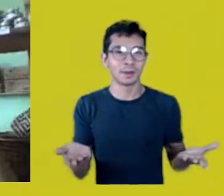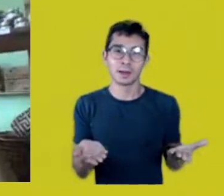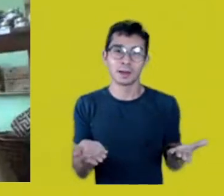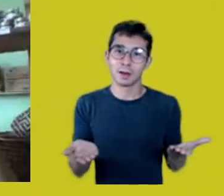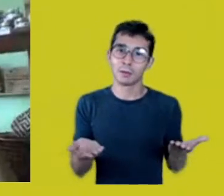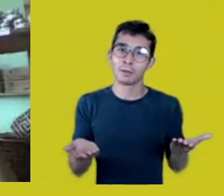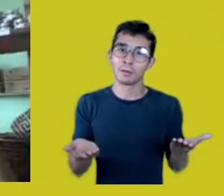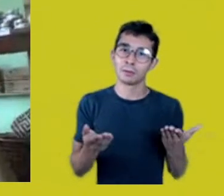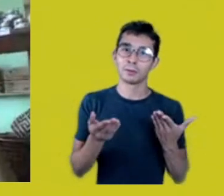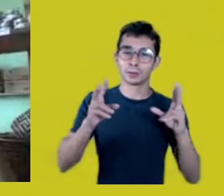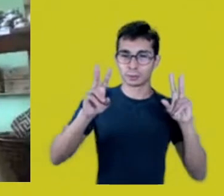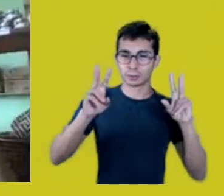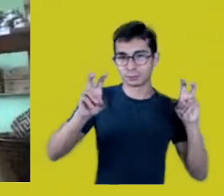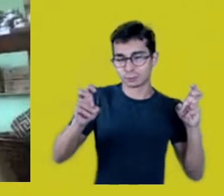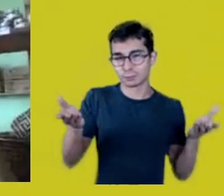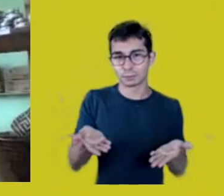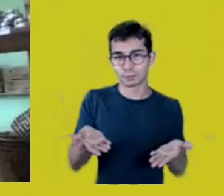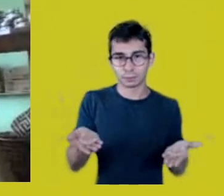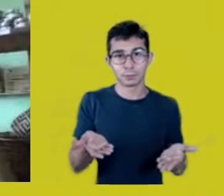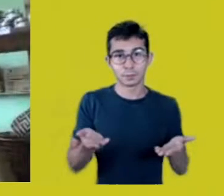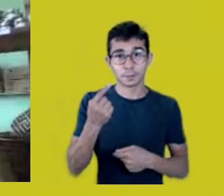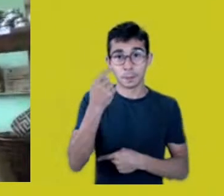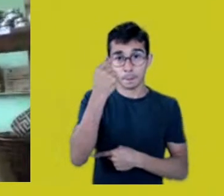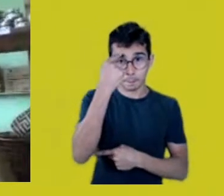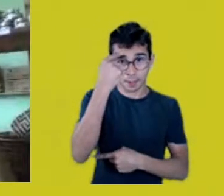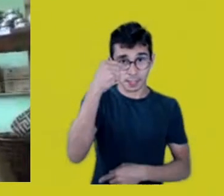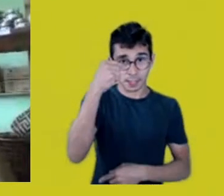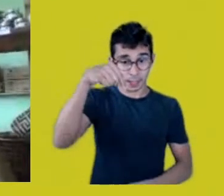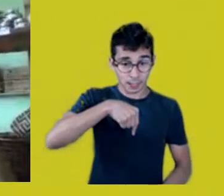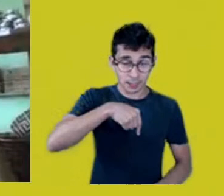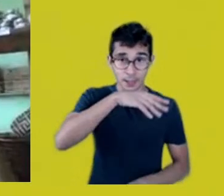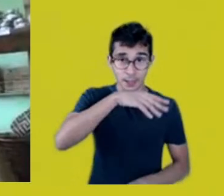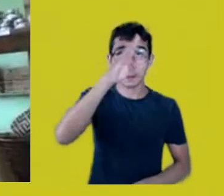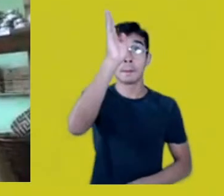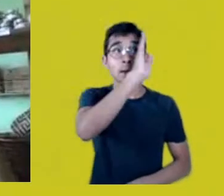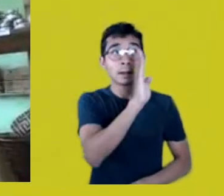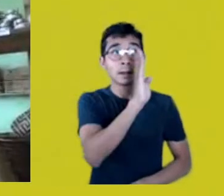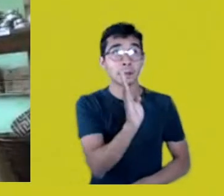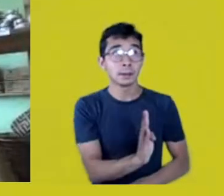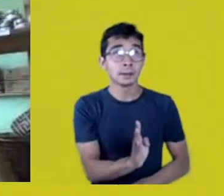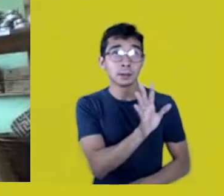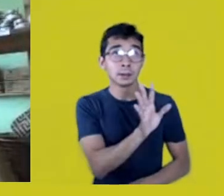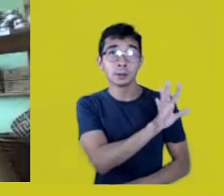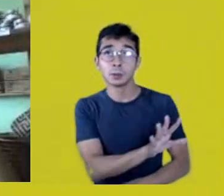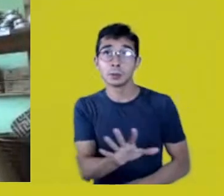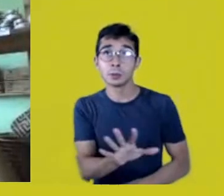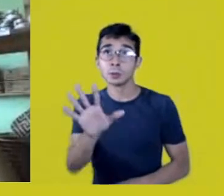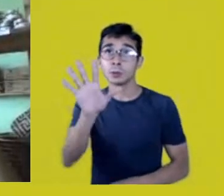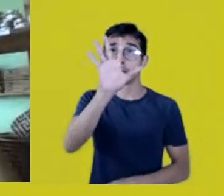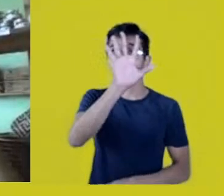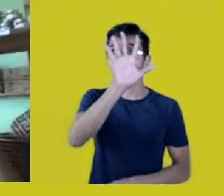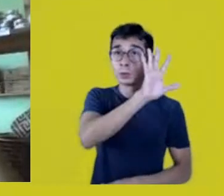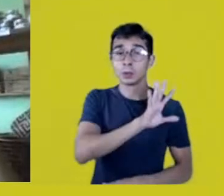think about this nation, that we can build a nation like a forest,